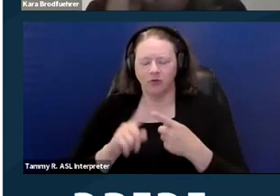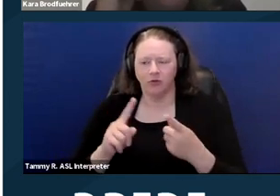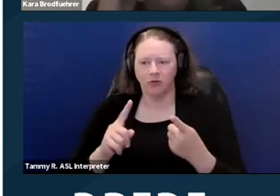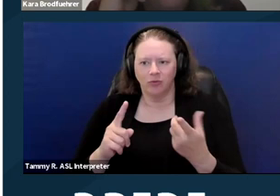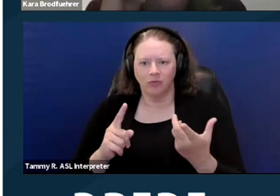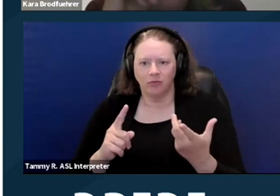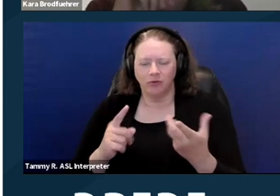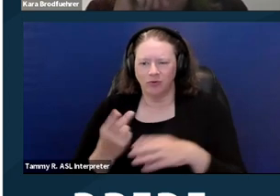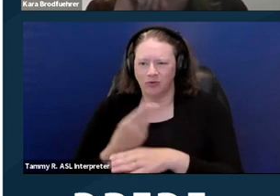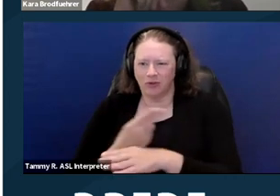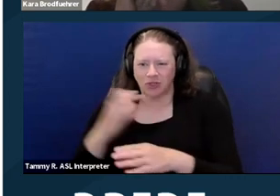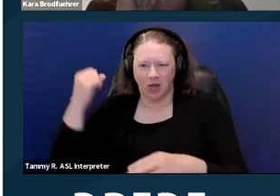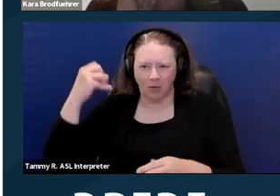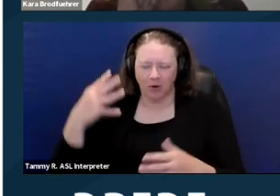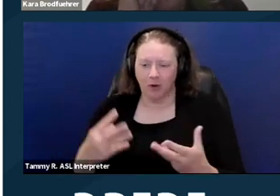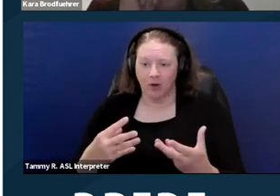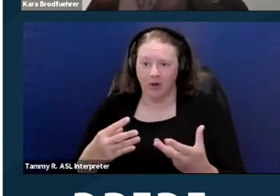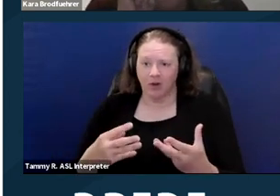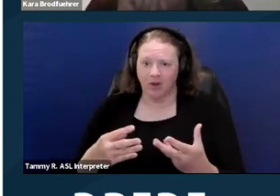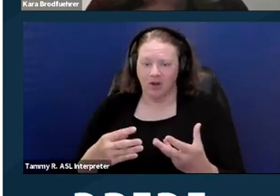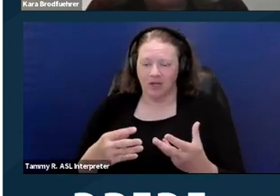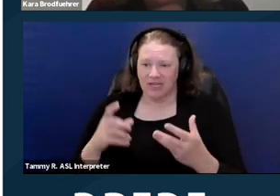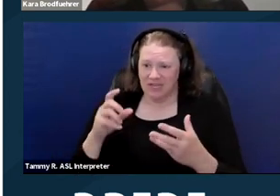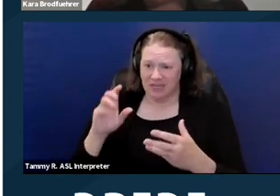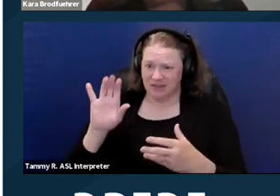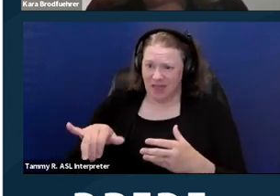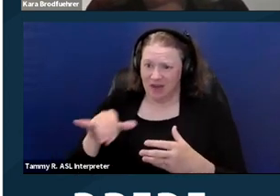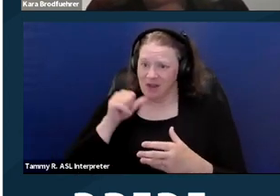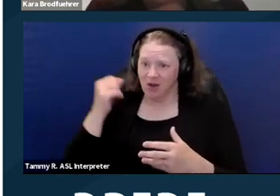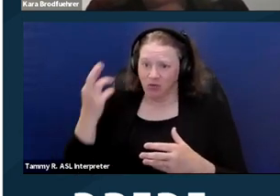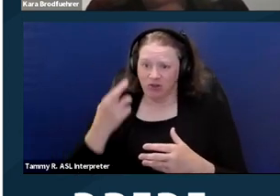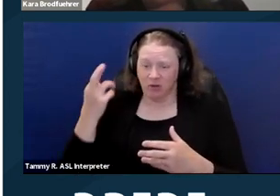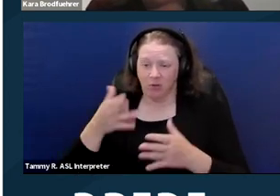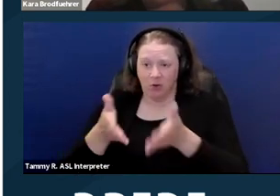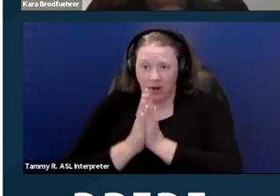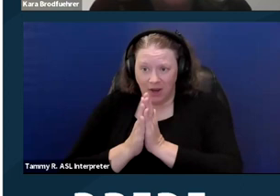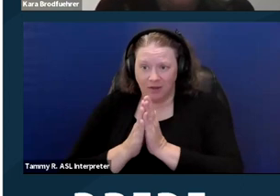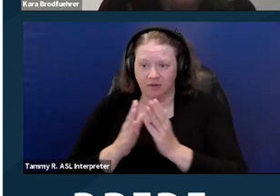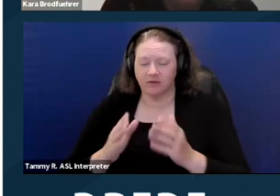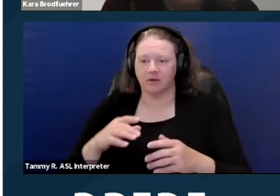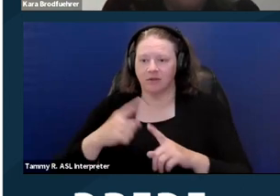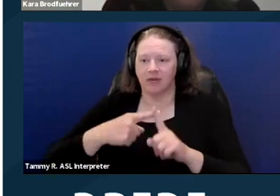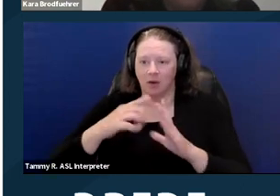given the manager's willingness to provide the device or a bath chair. Tenant would like to find a contractor that can remove the tub shower